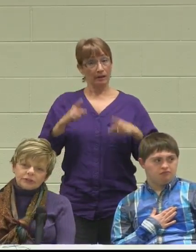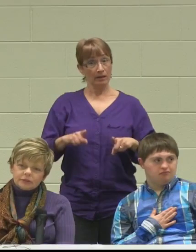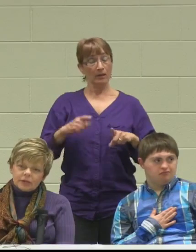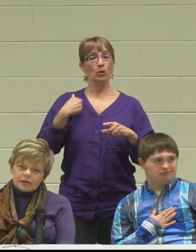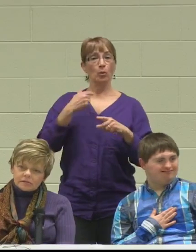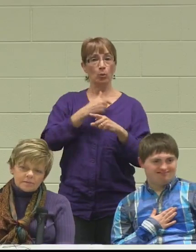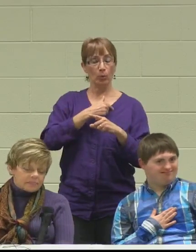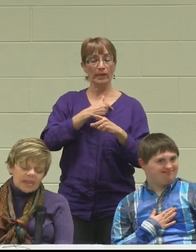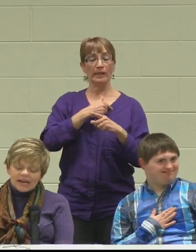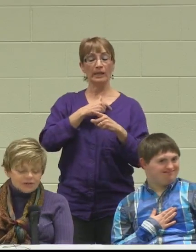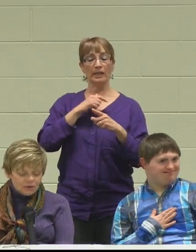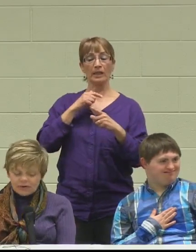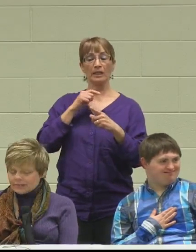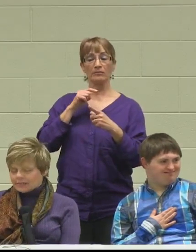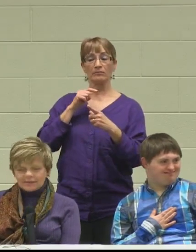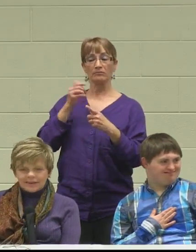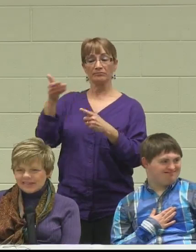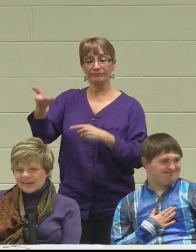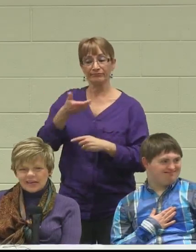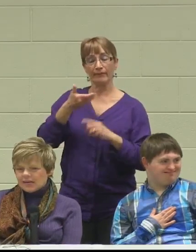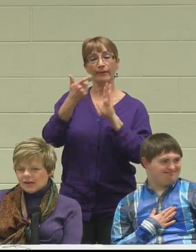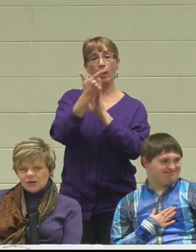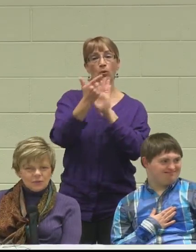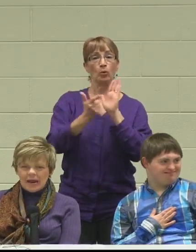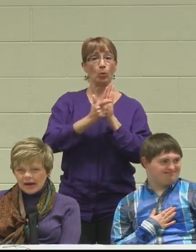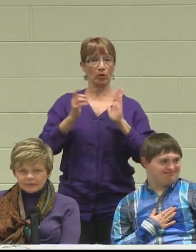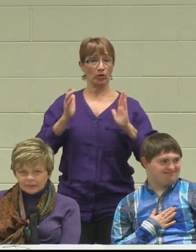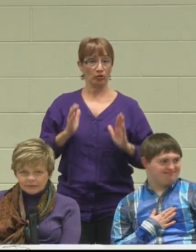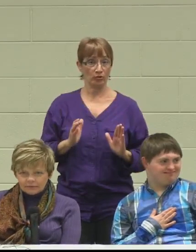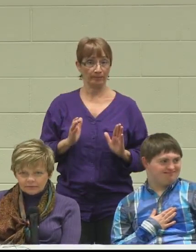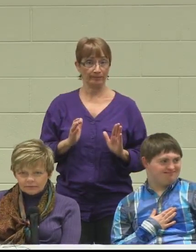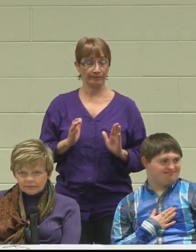to do that. I don't necessarily think you would have to.